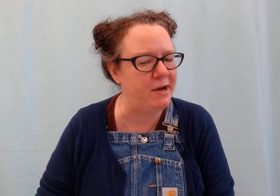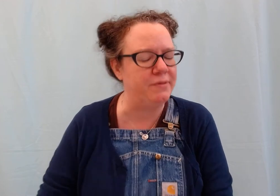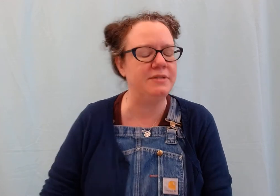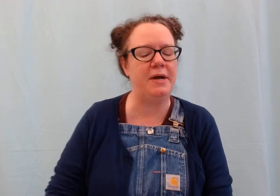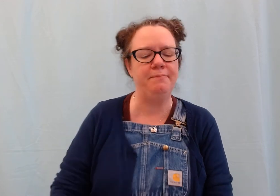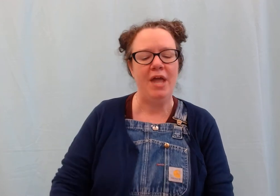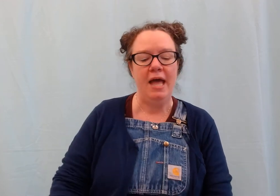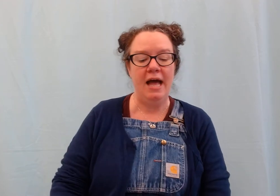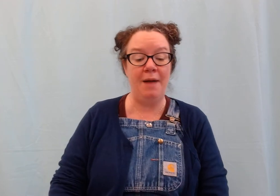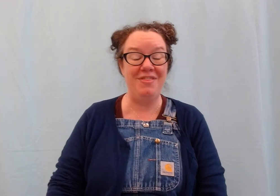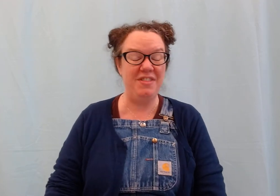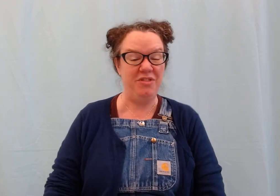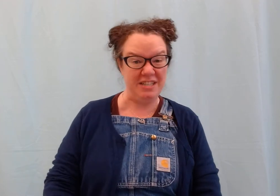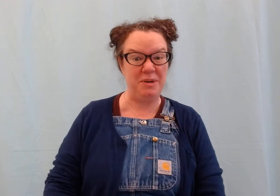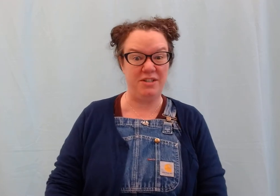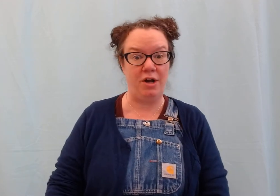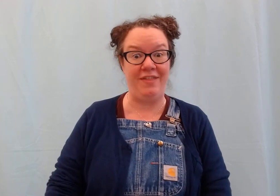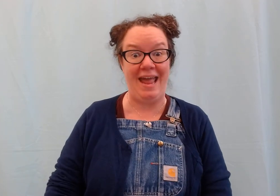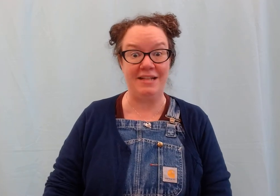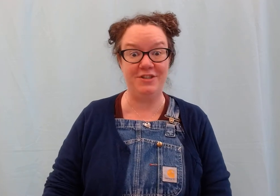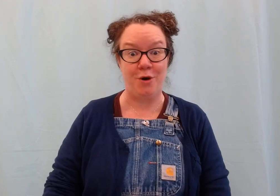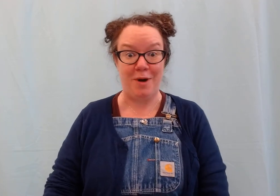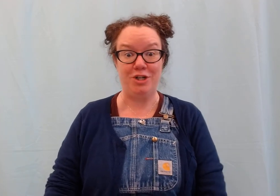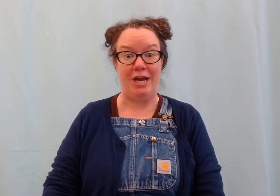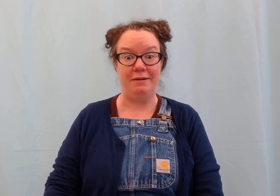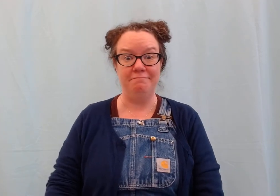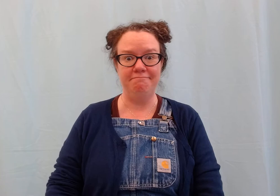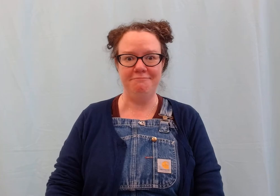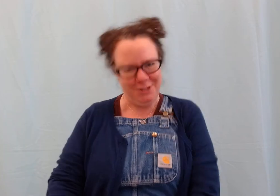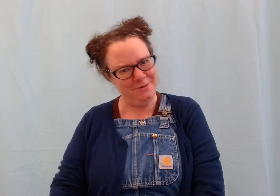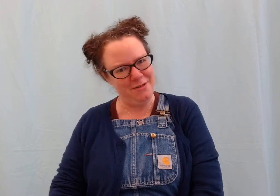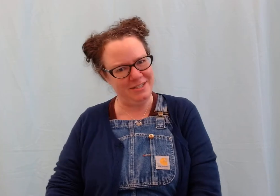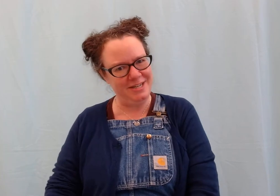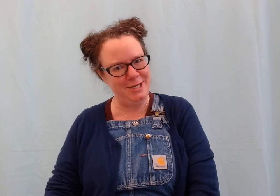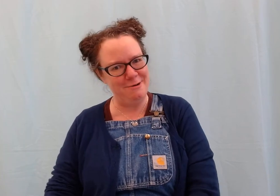know. This one um this one is called The Ants Go Marching. Do you know this one too?